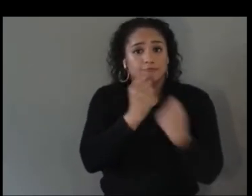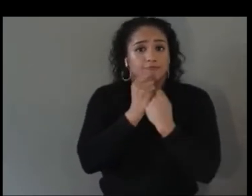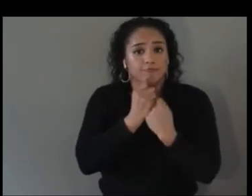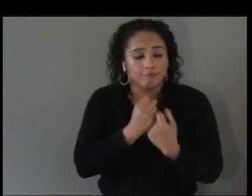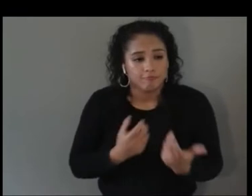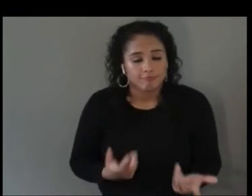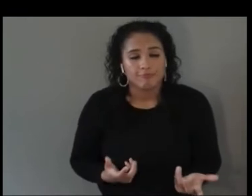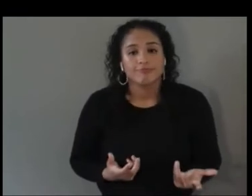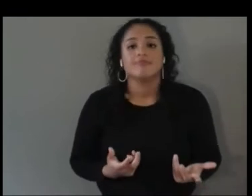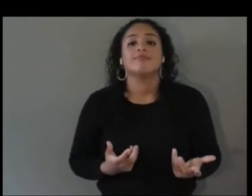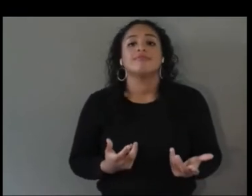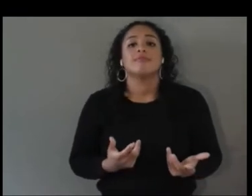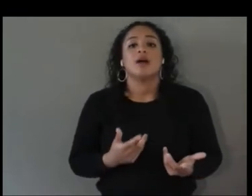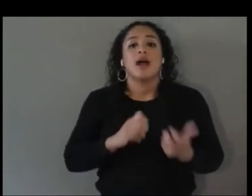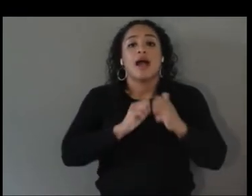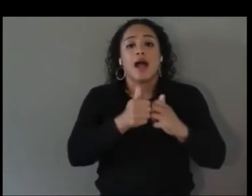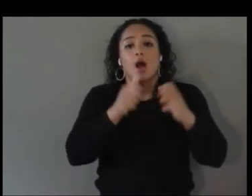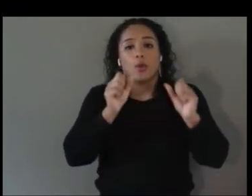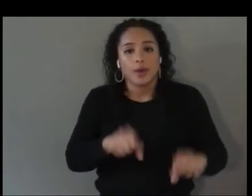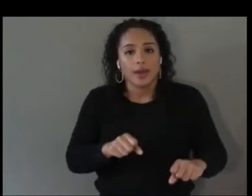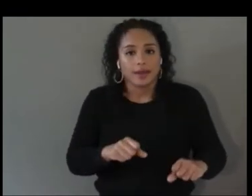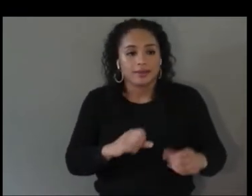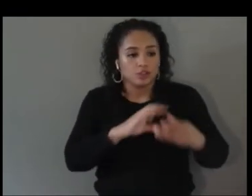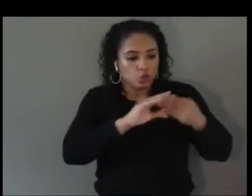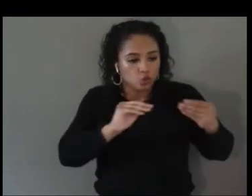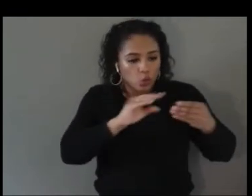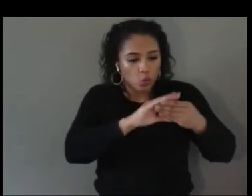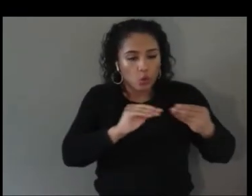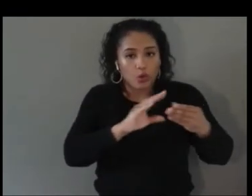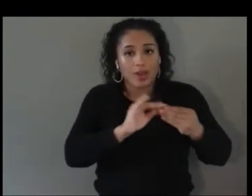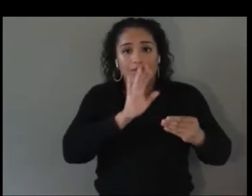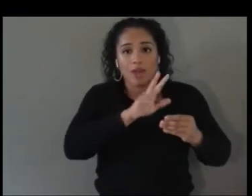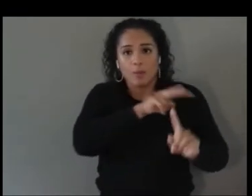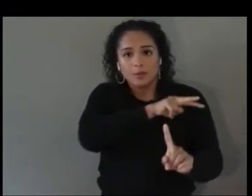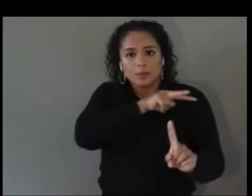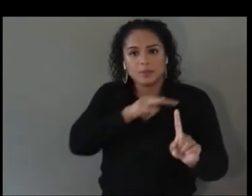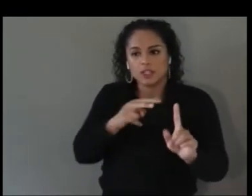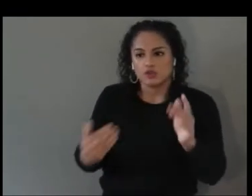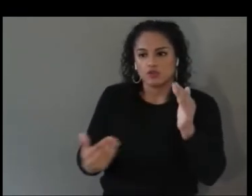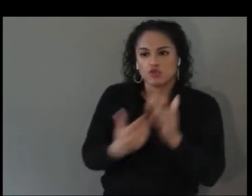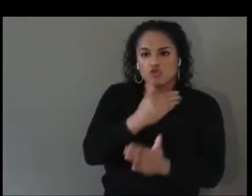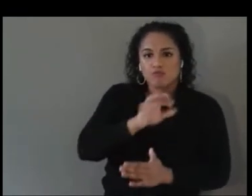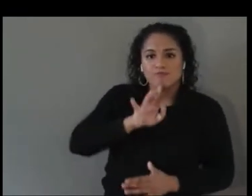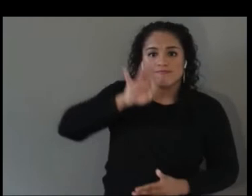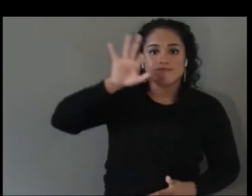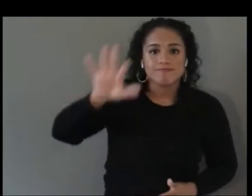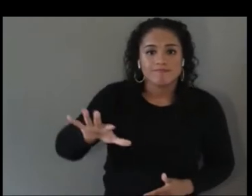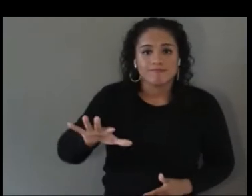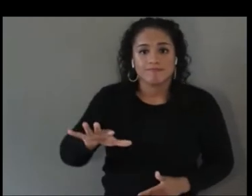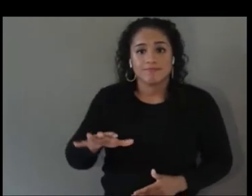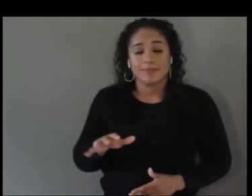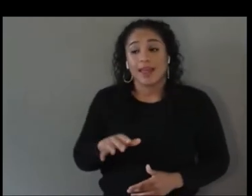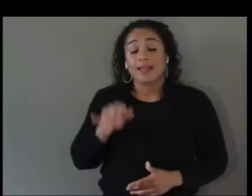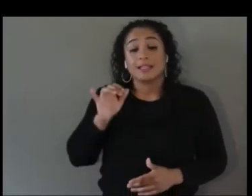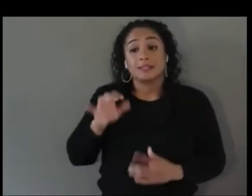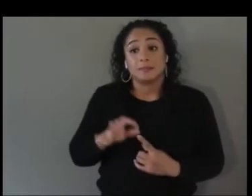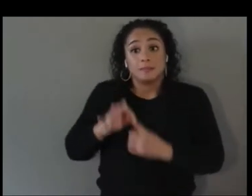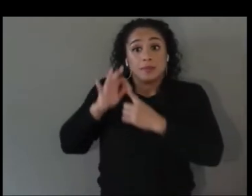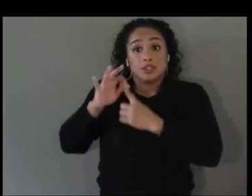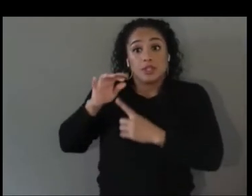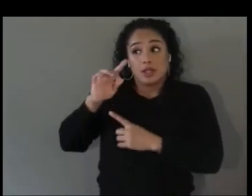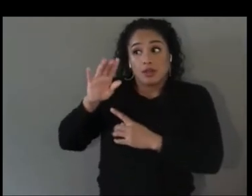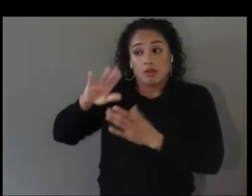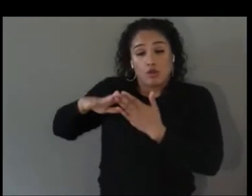a new perspective that I believe the community at that time potentially wouldn't have that viewpoint